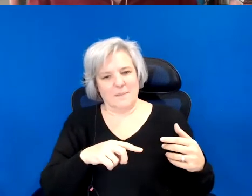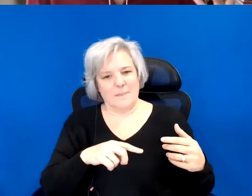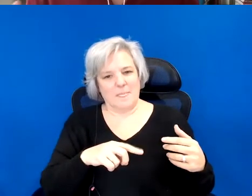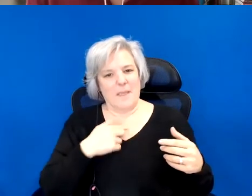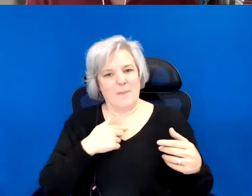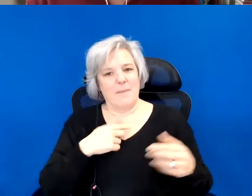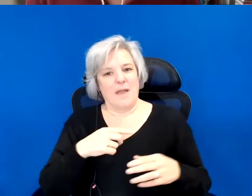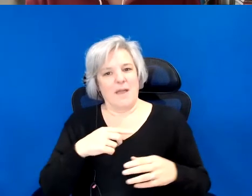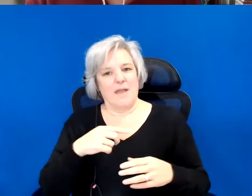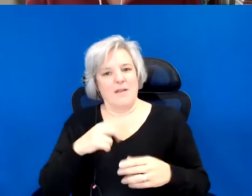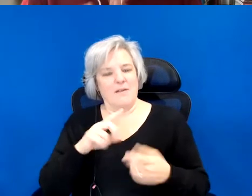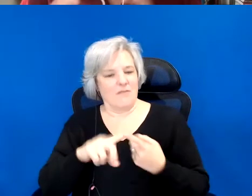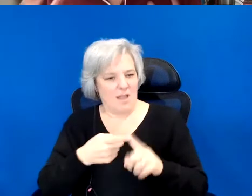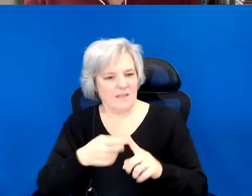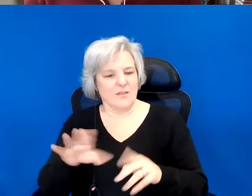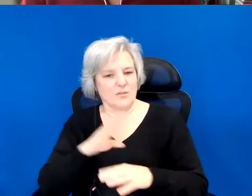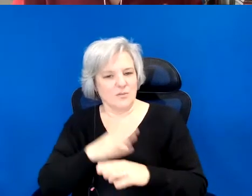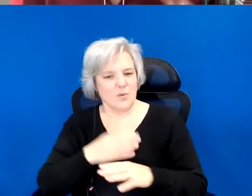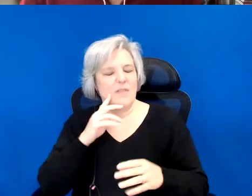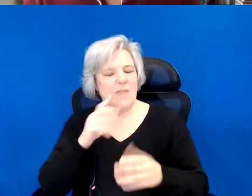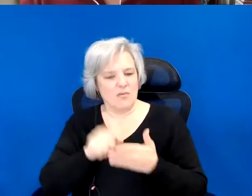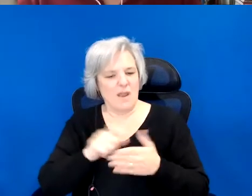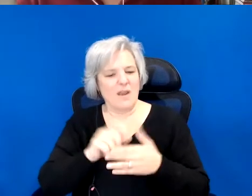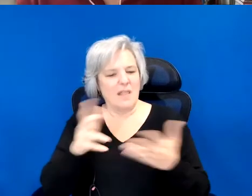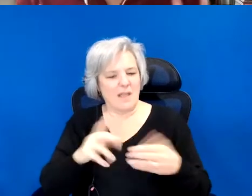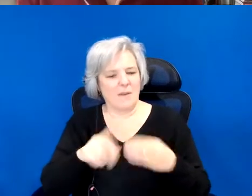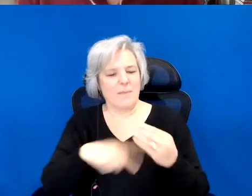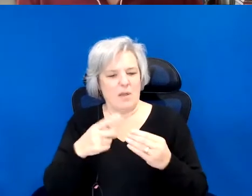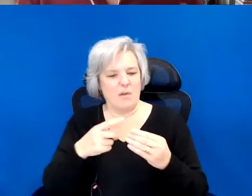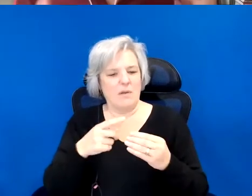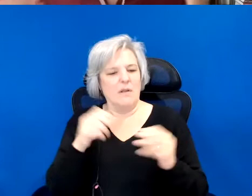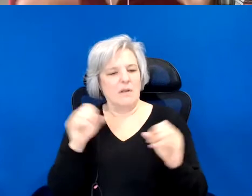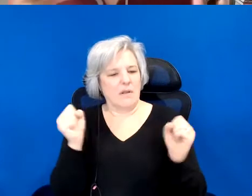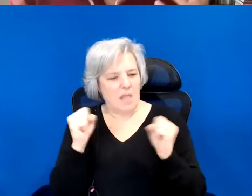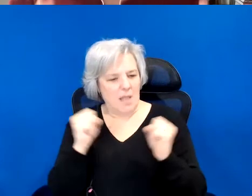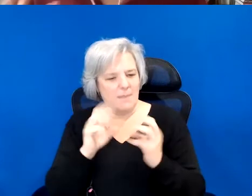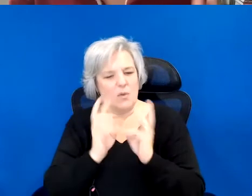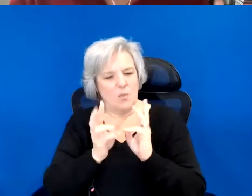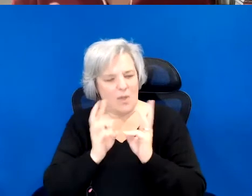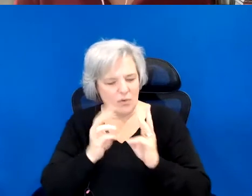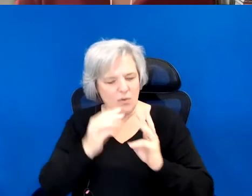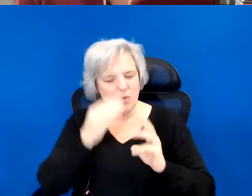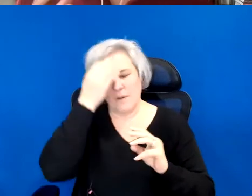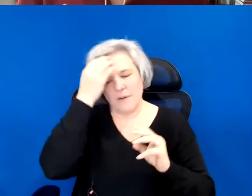A lot about climate destruction is offered me in like an interview conversation, but